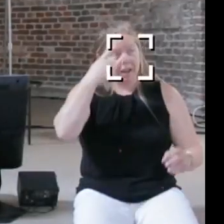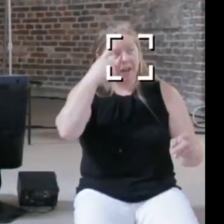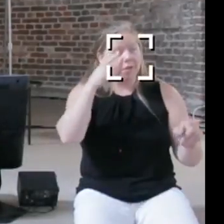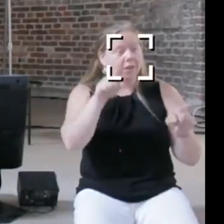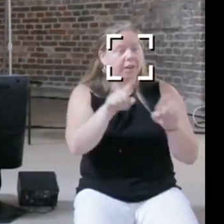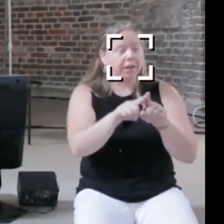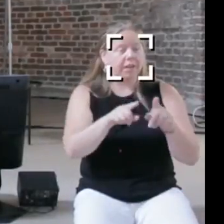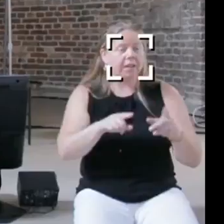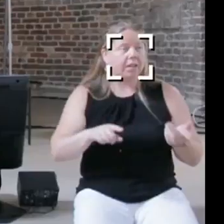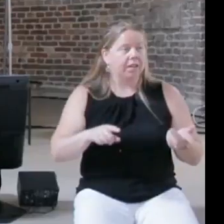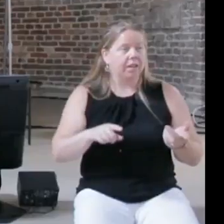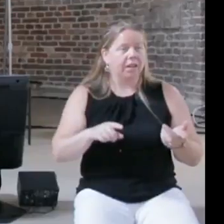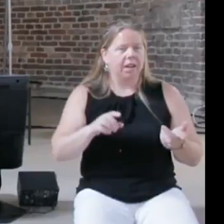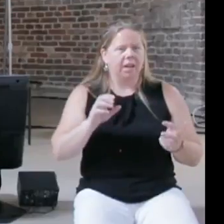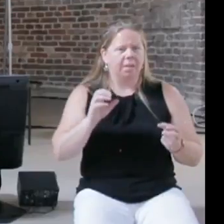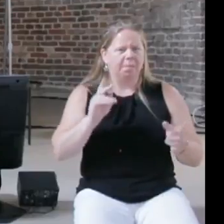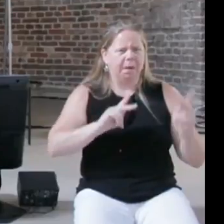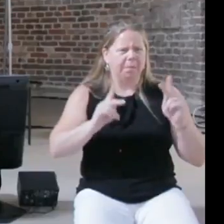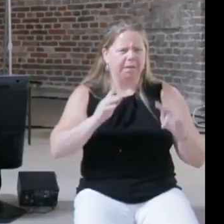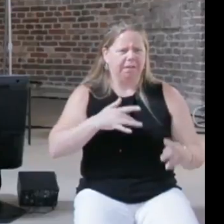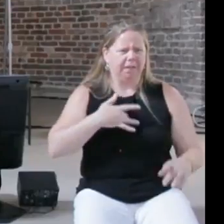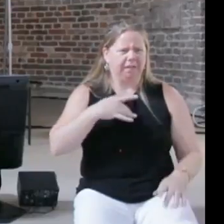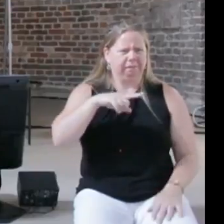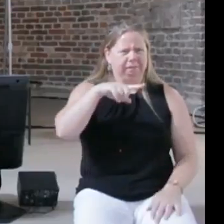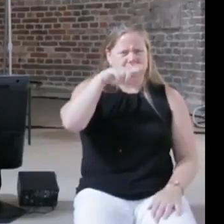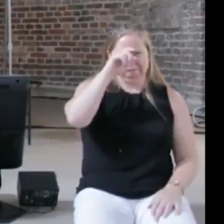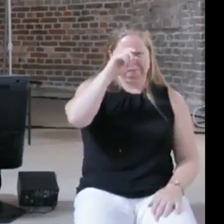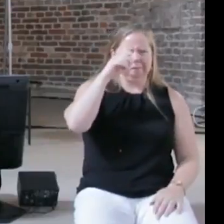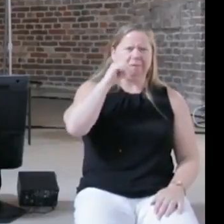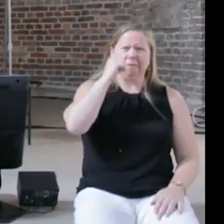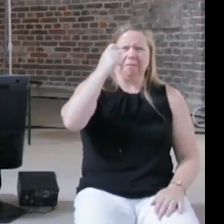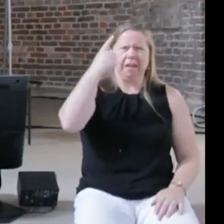that actually will lead to better policies, but I think one big challenge that I face